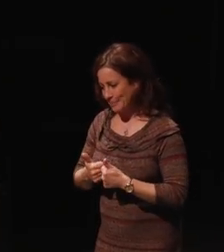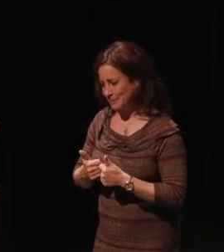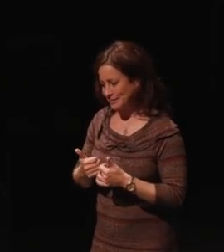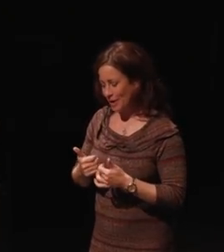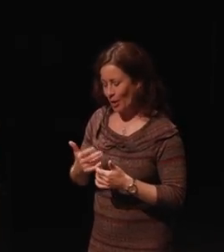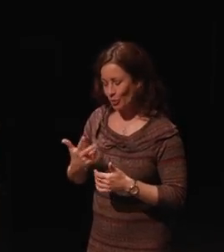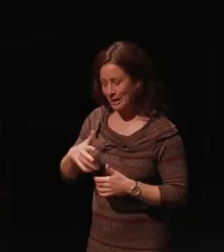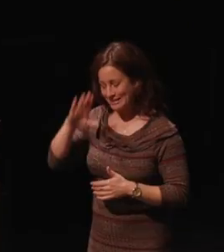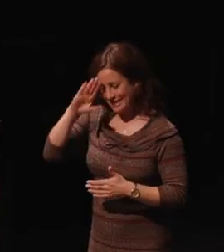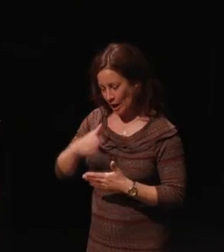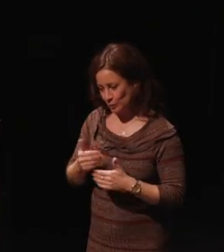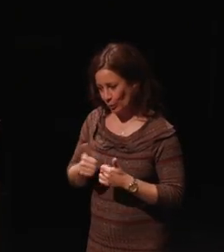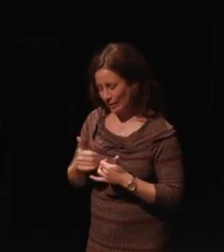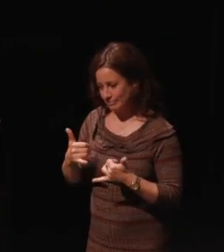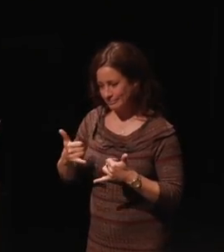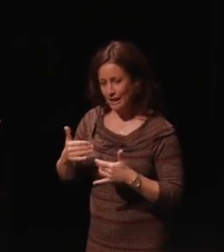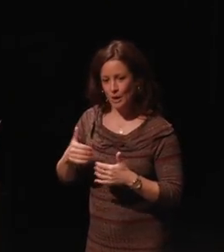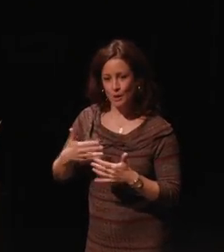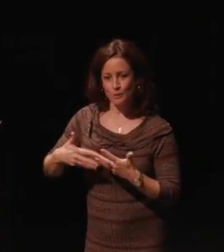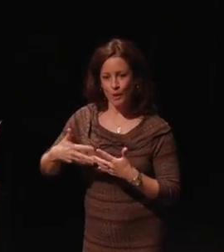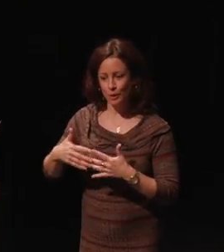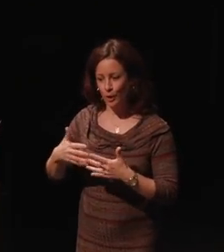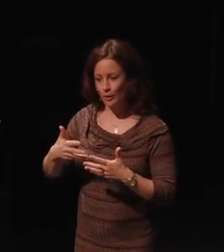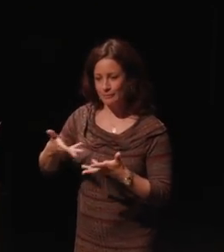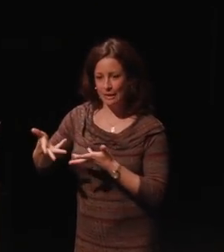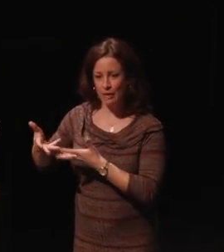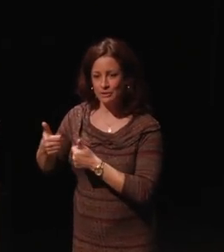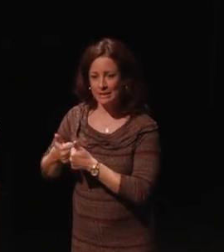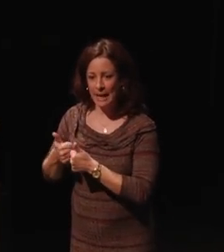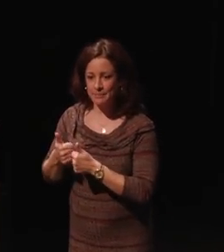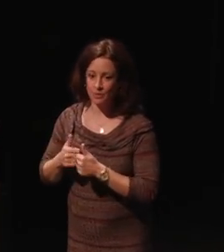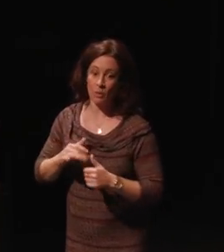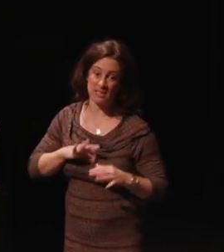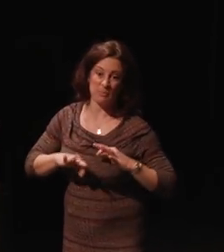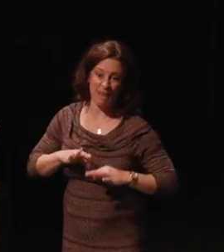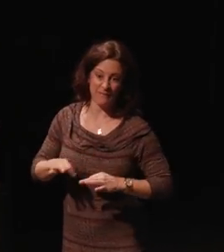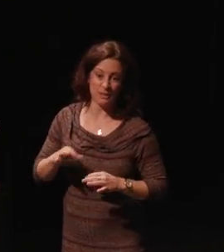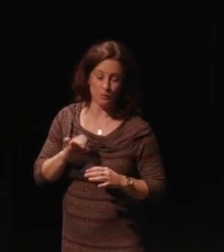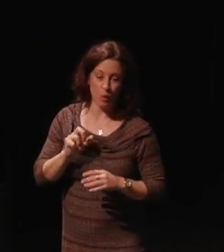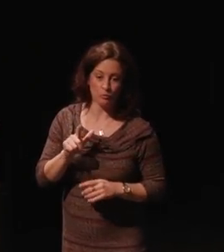The beauty of video games is that they're moving from being solo experiences to